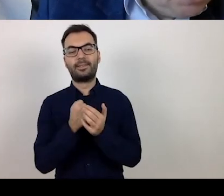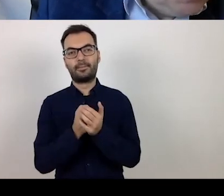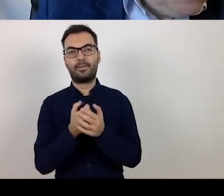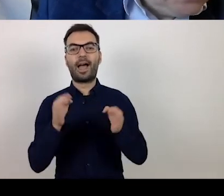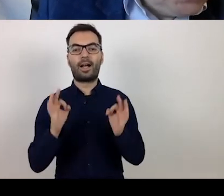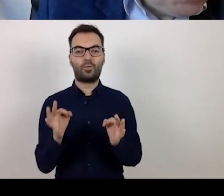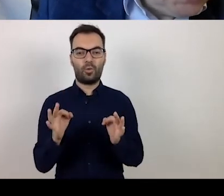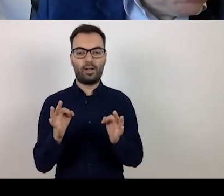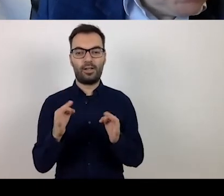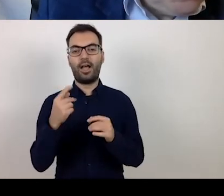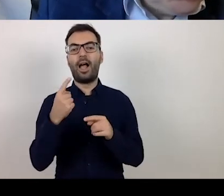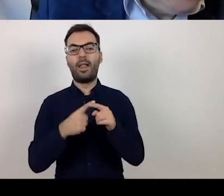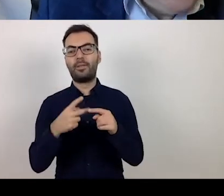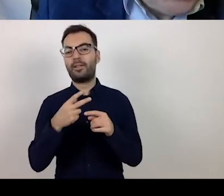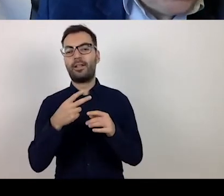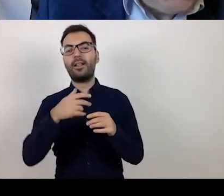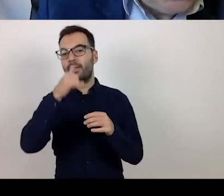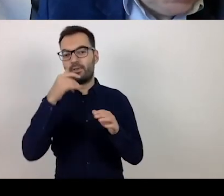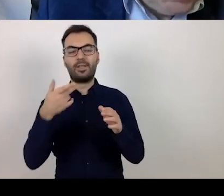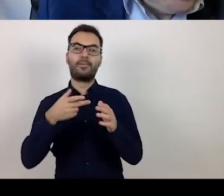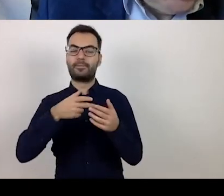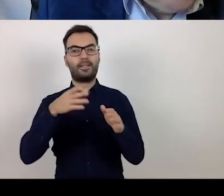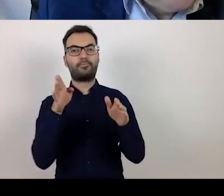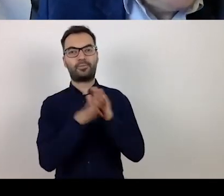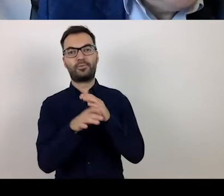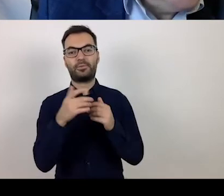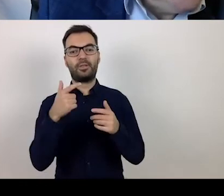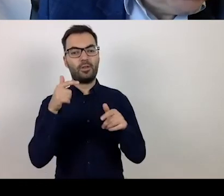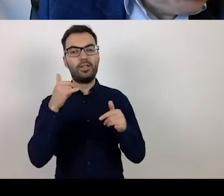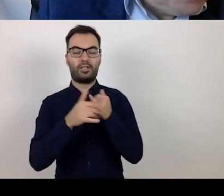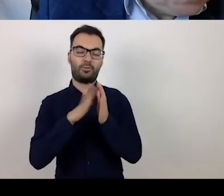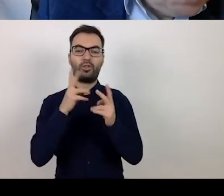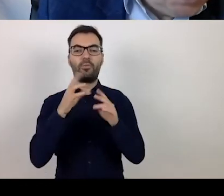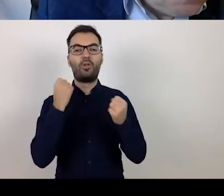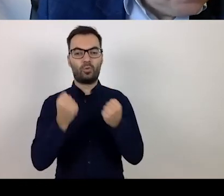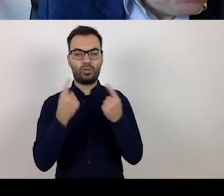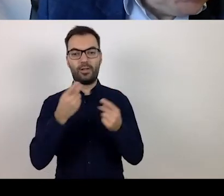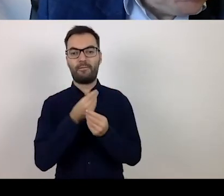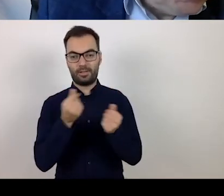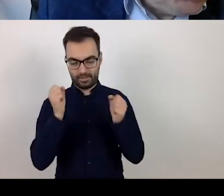non-exclusion from application submission. That is, a difficult financial situation,